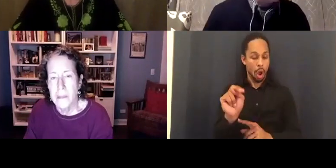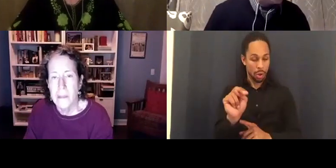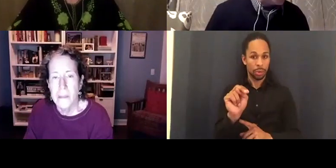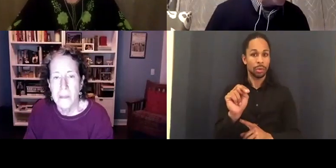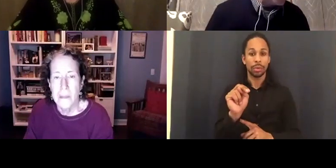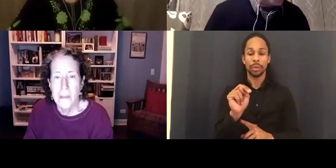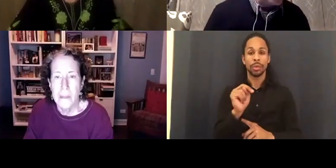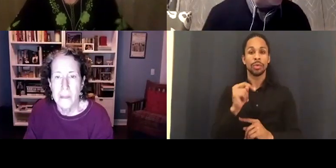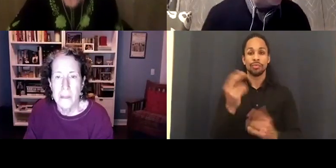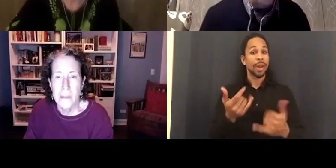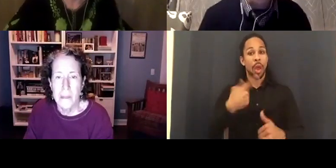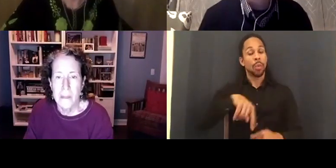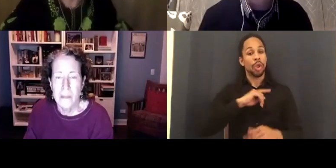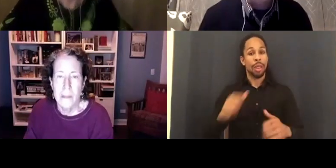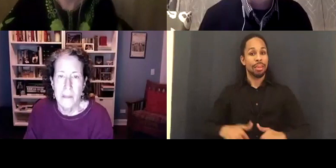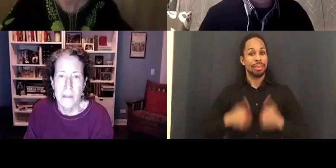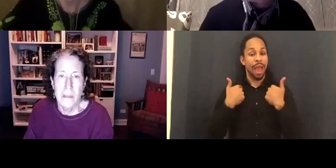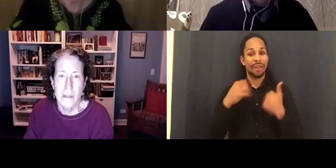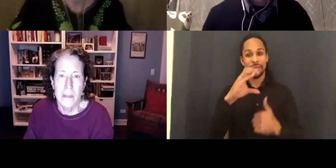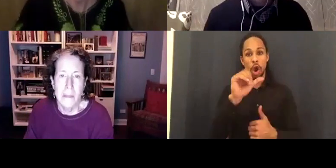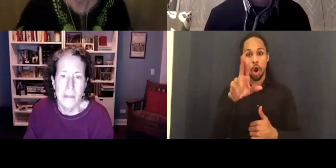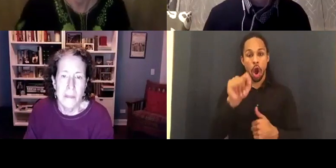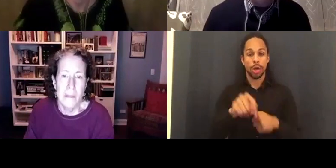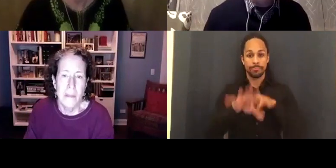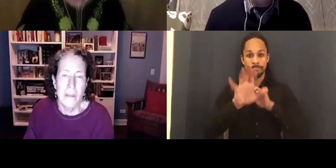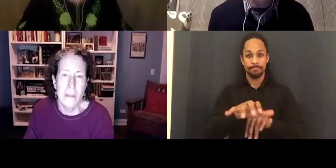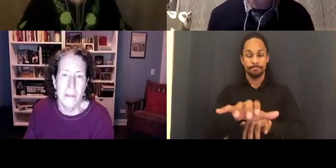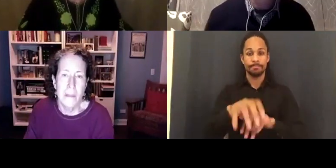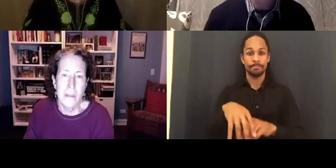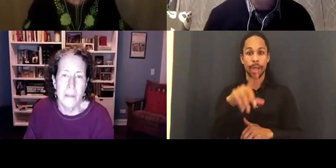I want to thank Lauren who is our stenographer when we were doing this at the